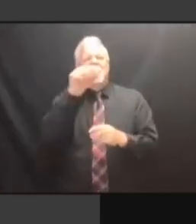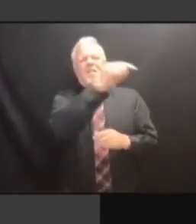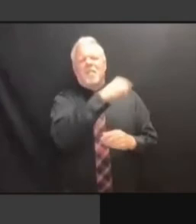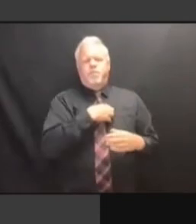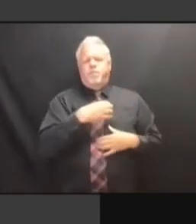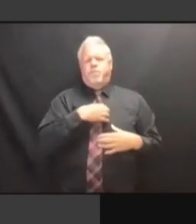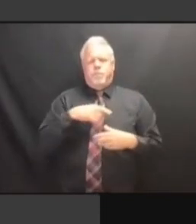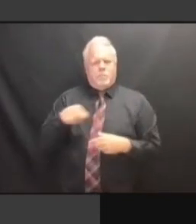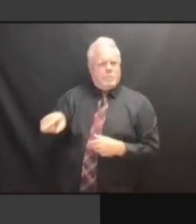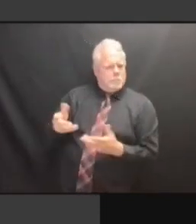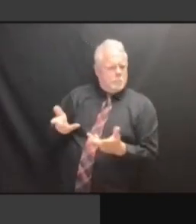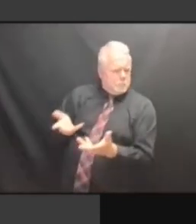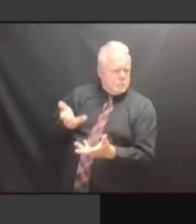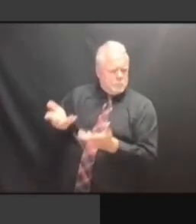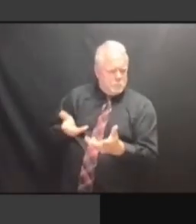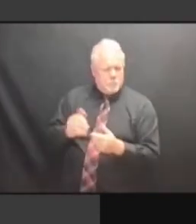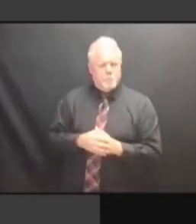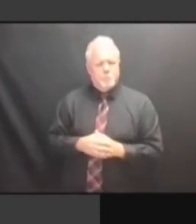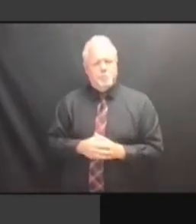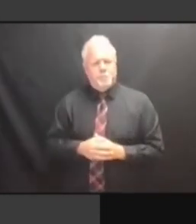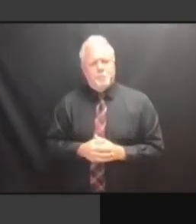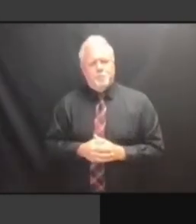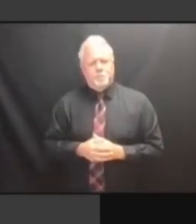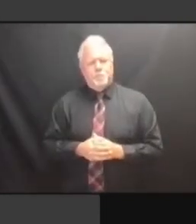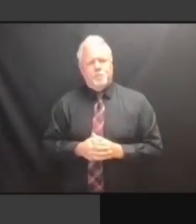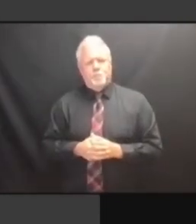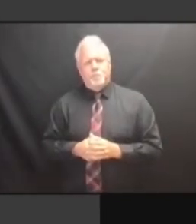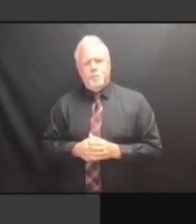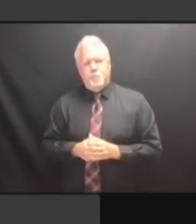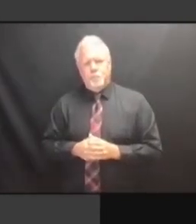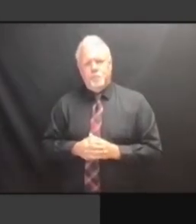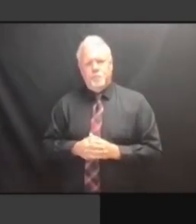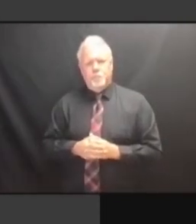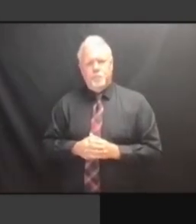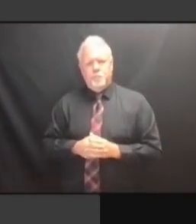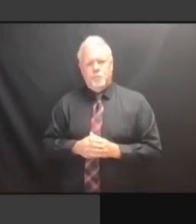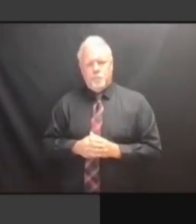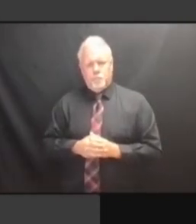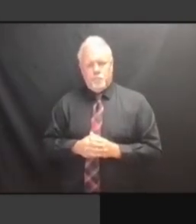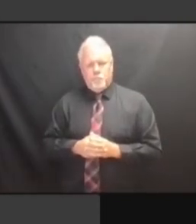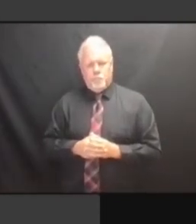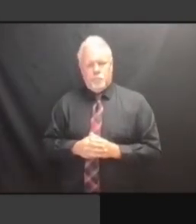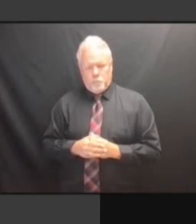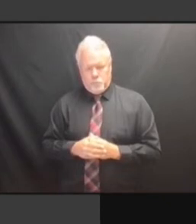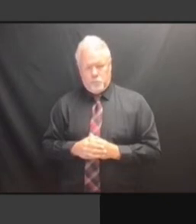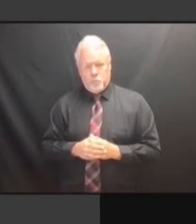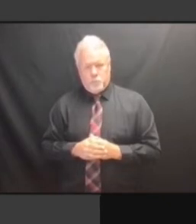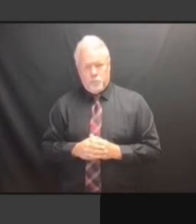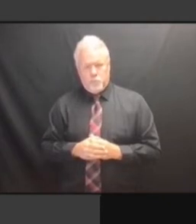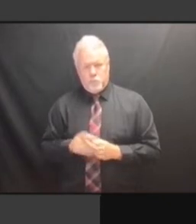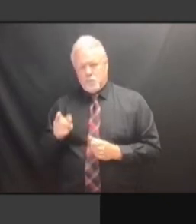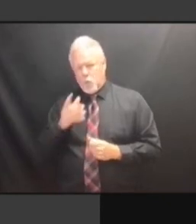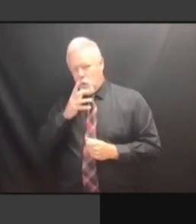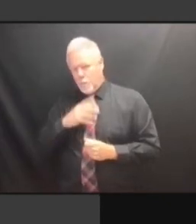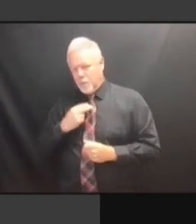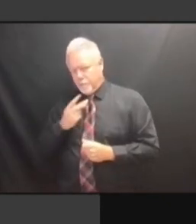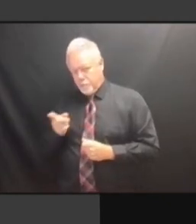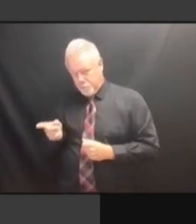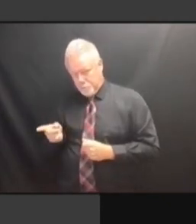THEY'VE BEEN RELEASED? >> NO, IT'S INCUMBENT UPON THE NO, IT'S INCUMBENT UPON THE NO, IT'S INCUMBENT UPON THE OFFICE NO, IT'S INCUMBENT UPON THE OFFICE OF NO, IT'S INCUMBENT UPON THE OFFICE OF COMPLIANCE, NO, IT'S INCUMBENT UPON THE OFFICE OF COMPLIANCE, THE OFFICE OF COMPLIANCE, THE OFFICE OF COMPLIANCE, THE OFFICERS, OFFICE OF COMPLIANCE, THE OFFICERS, WHOEVER OFFICE OF COMPLIANCE, THE OFFICERS, WHOEVER IS OFFICE OF COMPLIANCE, THE OFFICERS, WHOEVER IS AT OFFICE OF COMPLIANCE, THE OFFICERS, WHOEVER IS AT THE OFFICERS, WHOEVER IS AT THE OFFICERS, WHOEVER IS AT THE FACILITIES, OFFICERS, WHOEVER IS AT THE FACILITIES, TO OFFICERS, WHOEVER IS AT THE FACILITIES, TO PROVIDE OFFICERS, WHOEVER IS AT THE FACILITIES, TO PROVIDE THEM OFFICERS, WHOEVER IS AT THE FACILITIES, TO PROVIDE THEM WITH FACILITIES, TO PROVIDE THEM WITH FACILITIES, TO PROVIDE THEM WITH A FACILITIES, TO PROVIDE THEM WITH A REGISTRATION FACILITIES, TO PROVIDE THEM WITH A REGISTRATION FORM. A REGISTRATION FORM. A REGISTRATION FORM. >> A REGISTRATION FORM. >> OH, A REGISTRATION FORM. >> OH, I A REGISTRATION FORM. >> OH, I SEE. OH, I SEE.